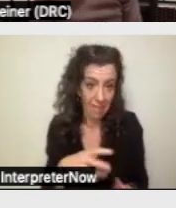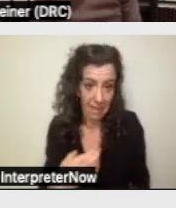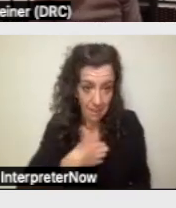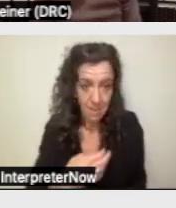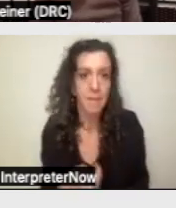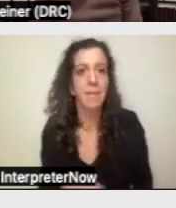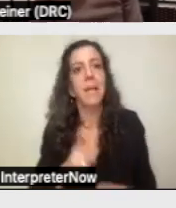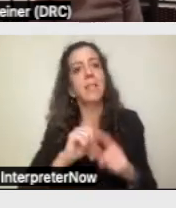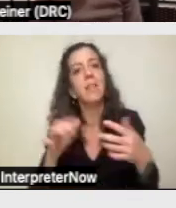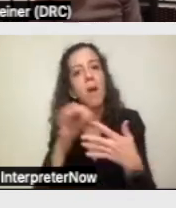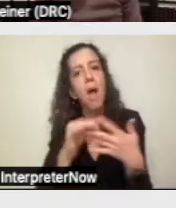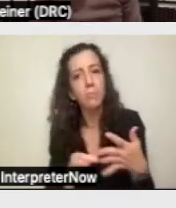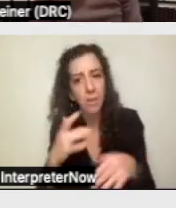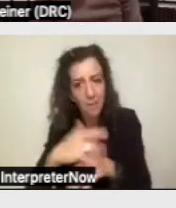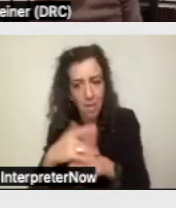that are available to people.